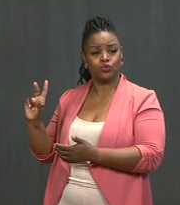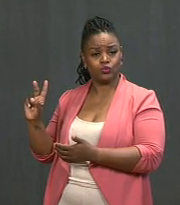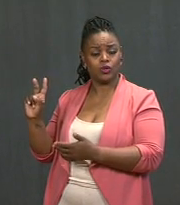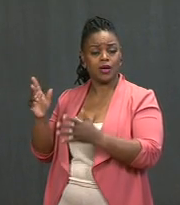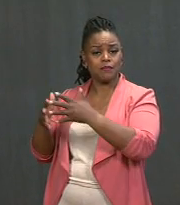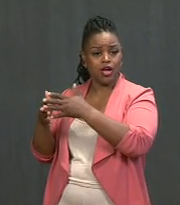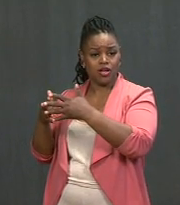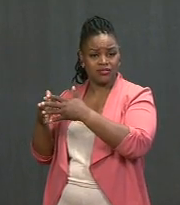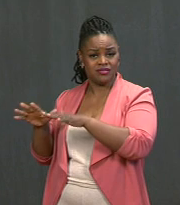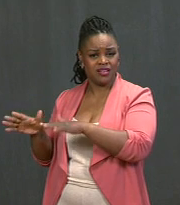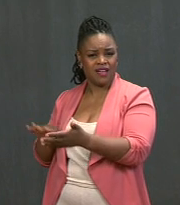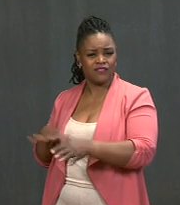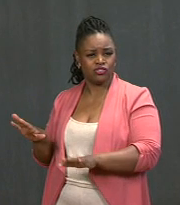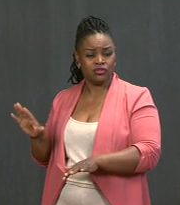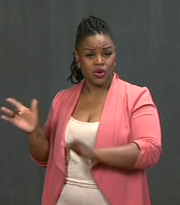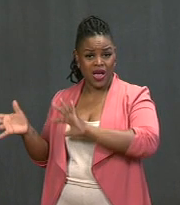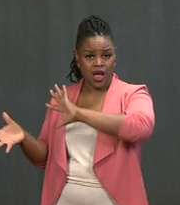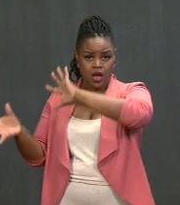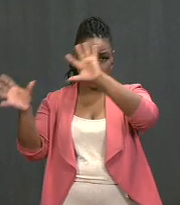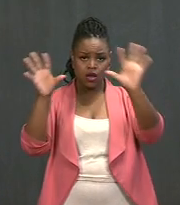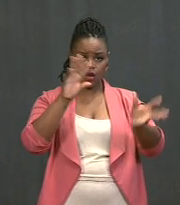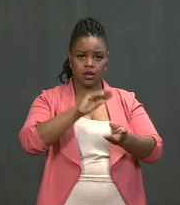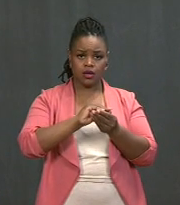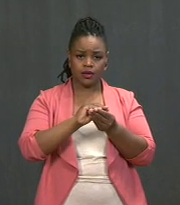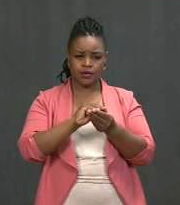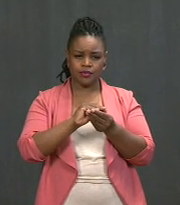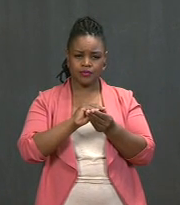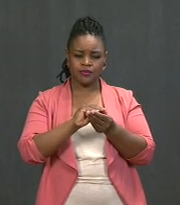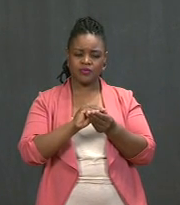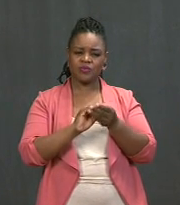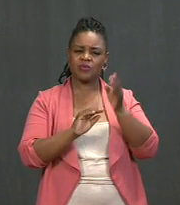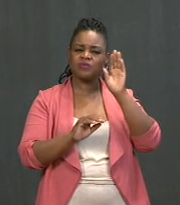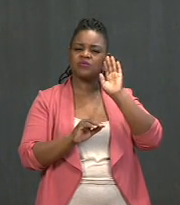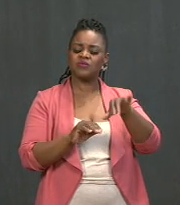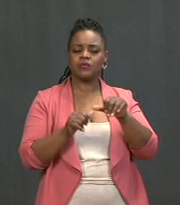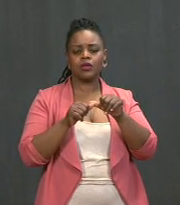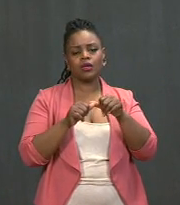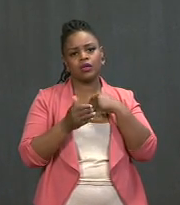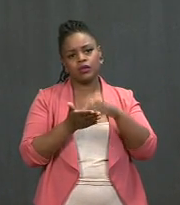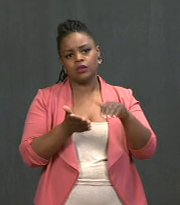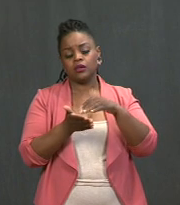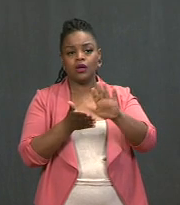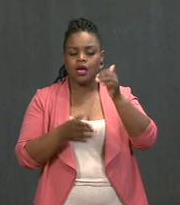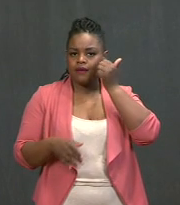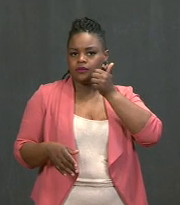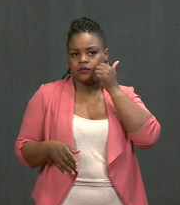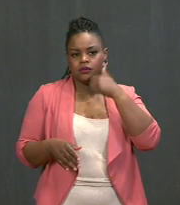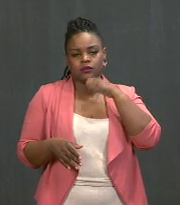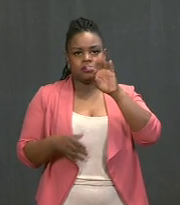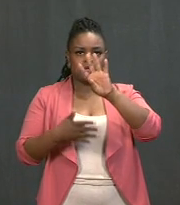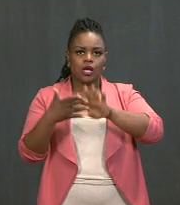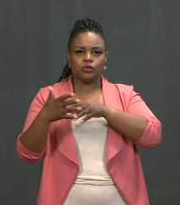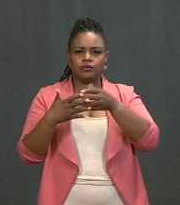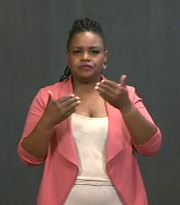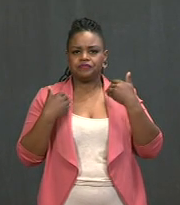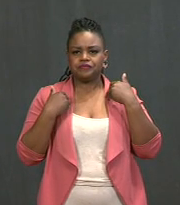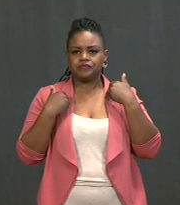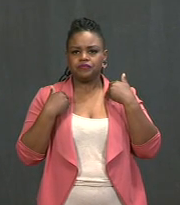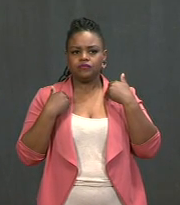All told -- as you're all about to know -- I keep doing this, I know, but I carry this card, every day, with my schedule on it. And on the back, I have a COVID update.